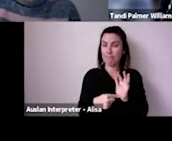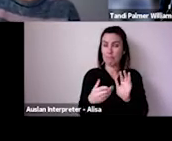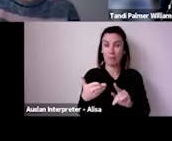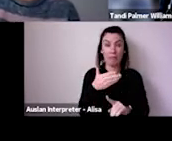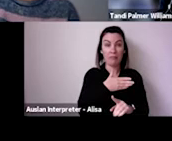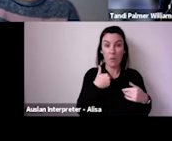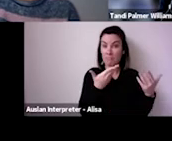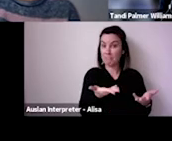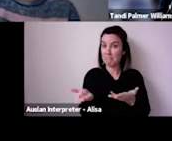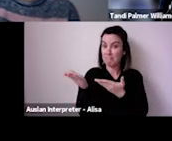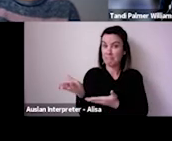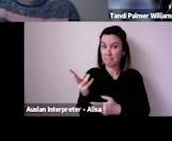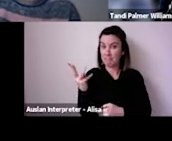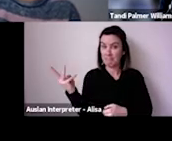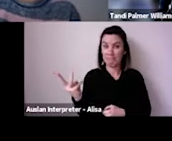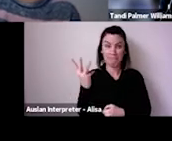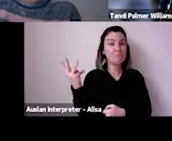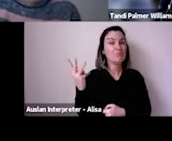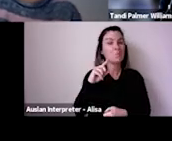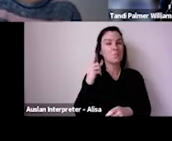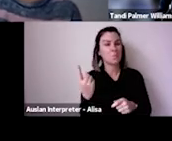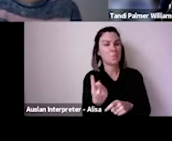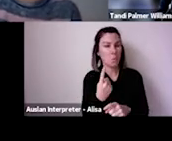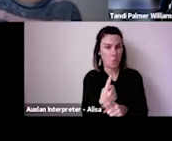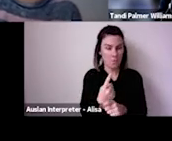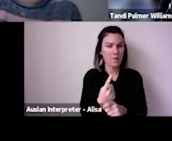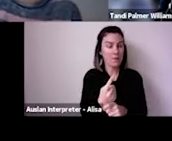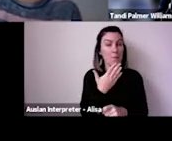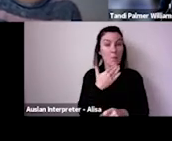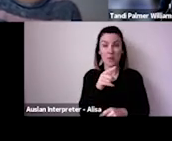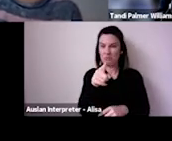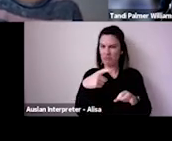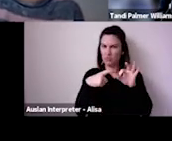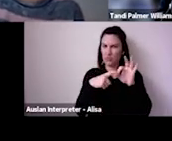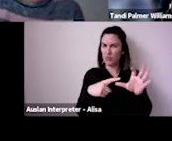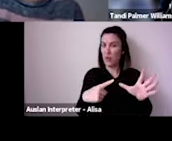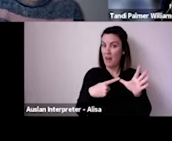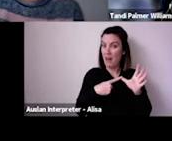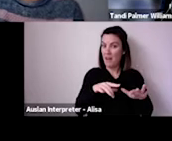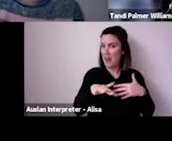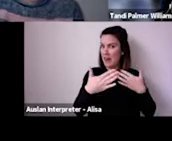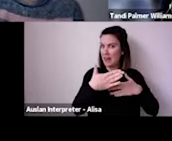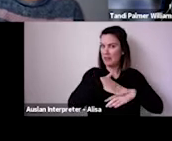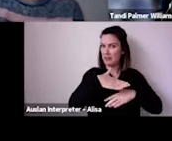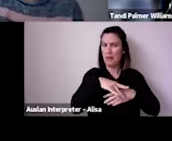changed was also a really high priority for us. We saw this study as a great opportunity to inform forward planning across the Australian